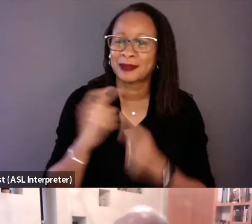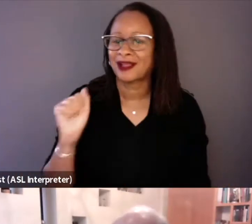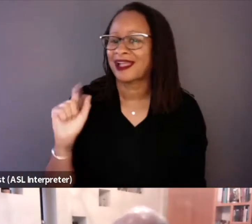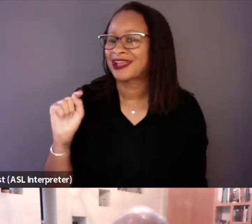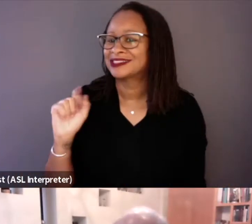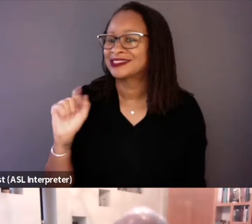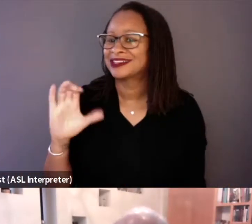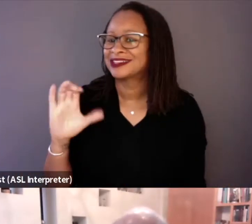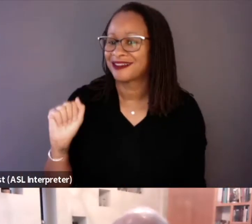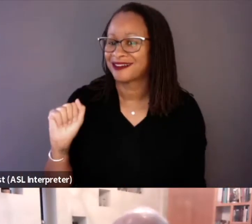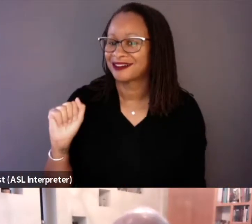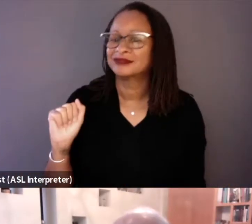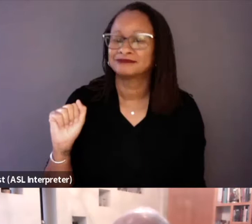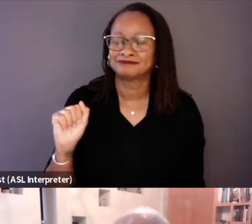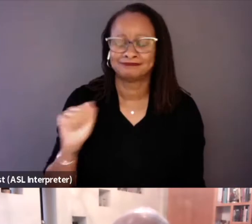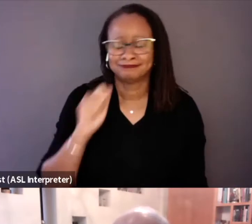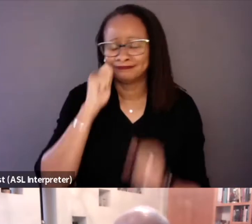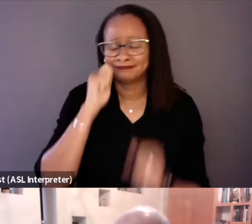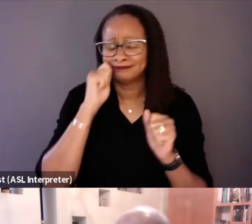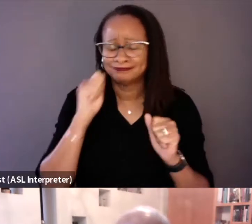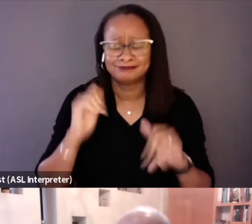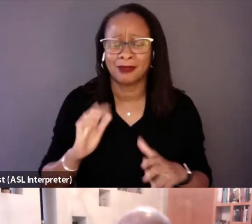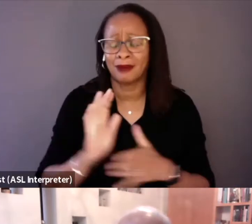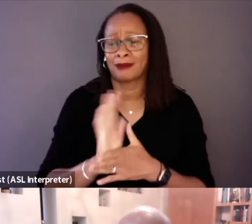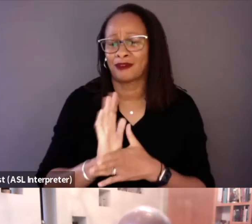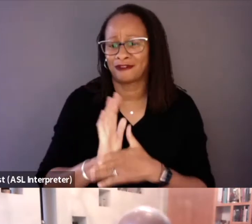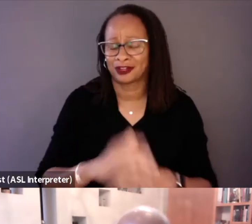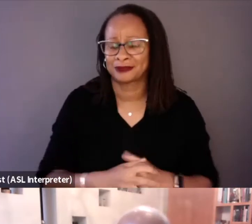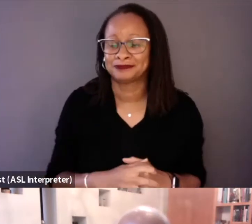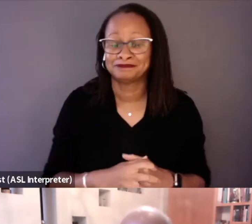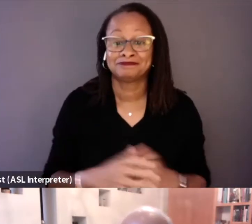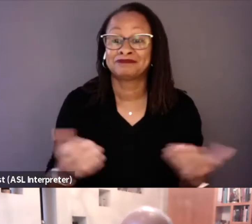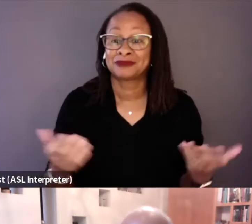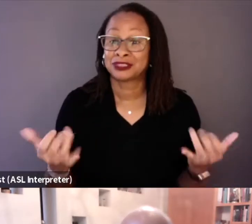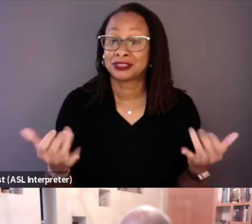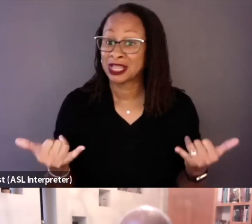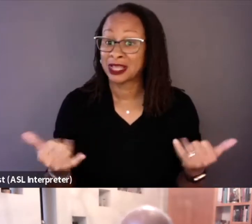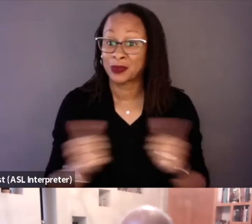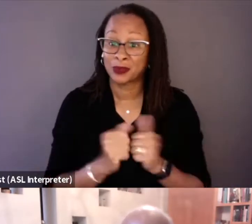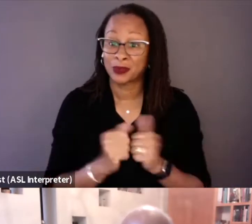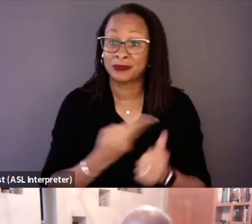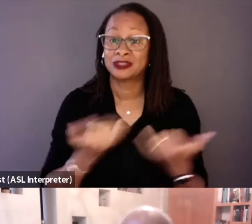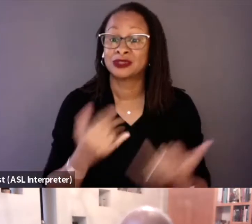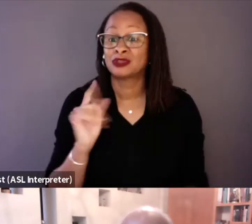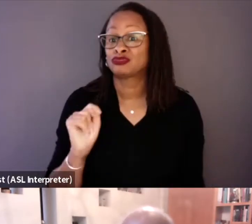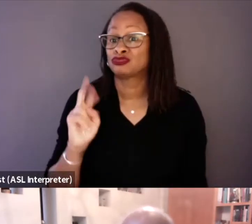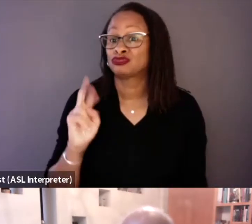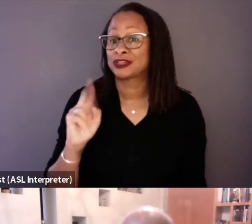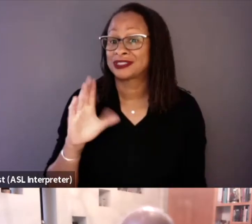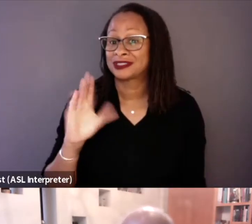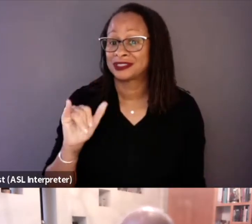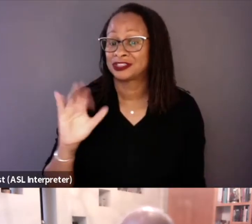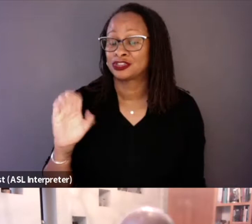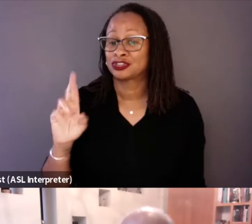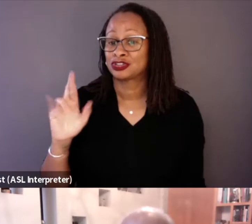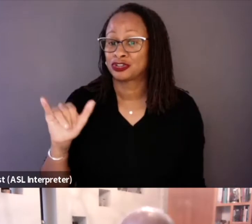It's an extraordinary movie and I have with me the Producer, Traci Curry, and the Director, Stanley Nelson.